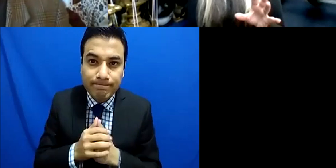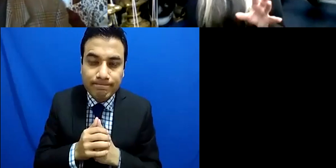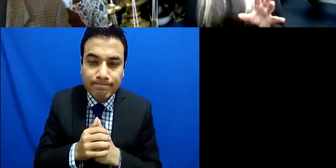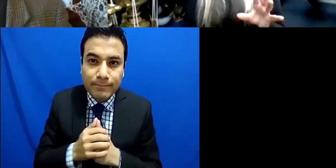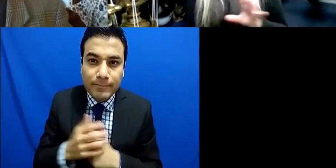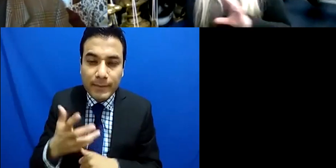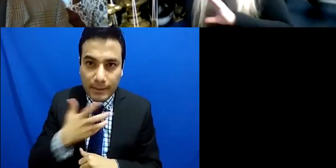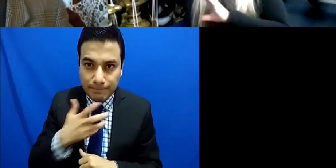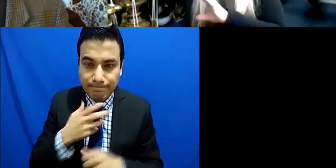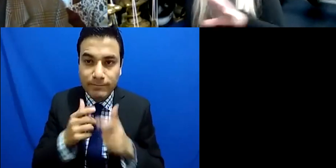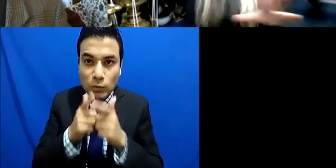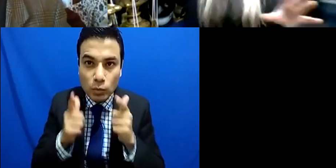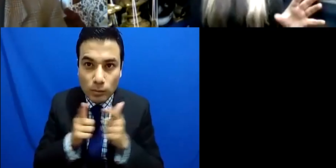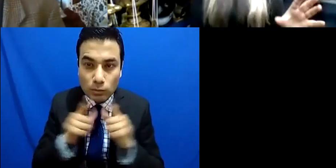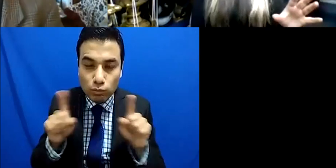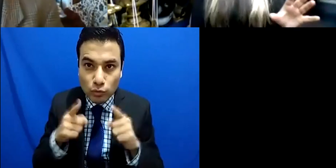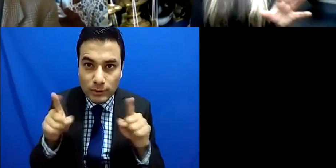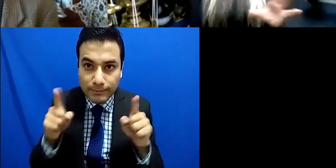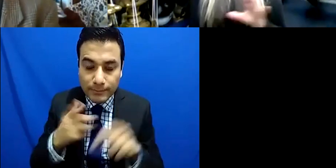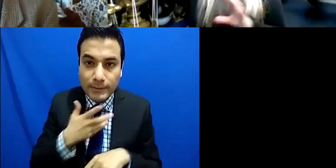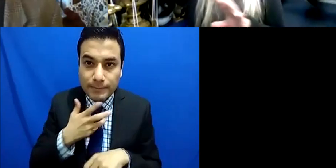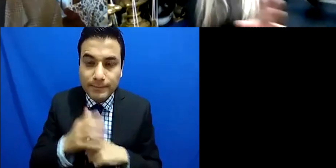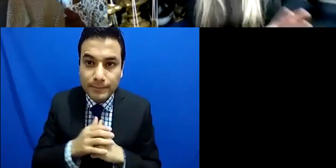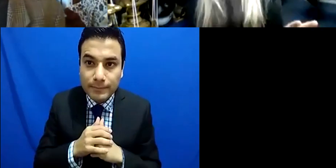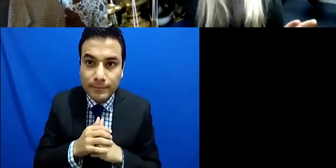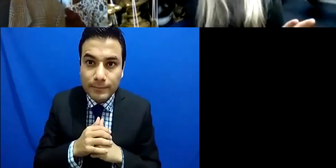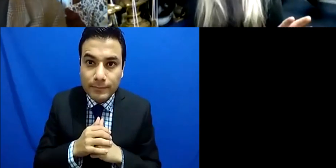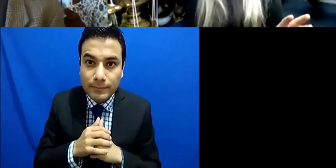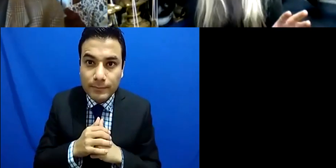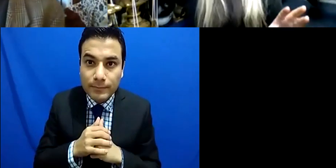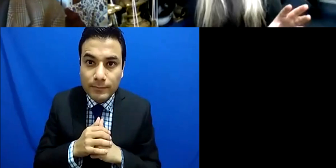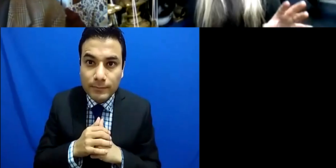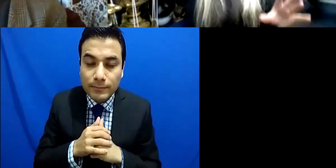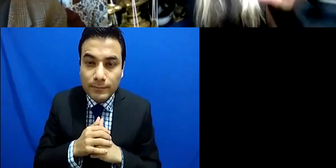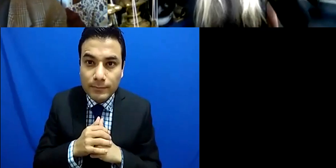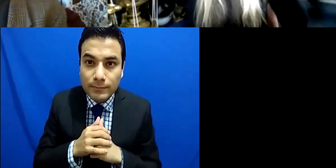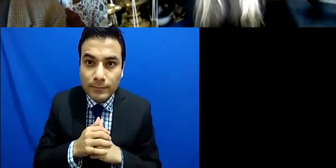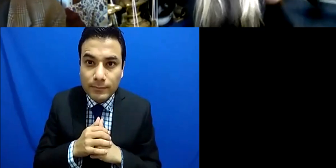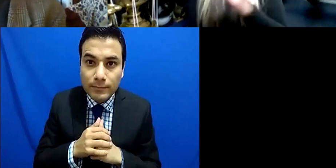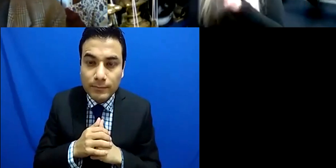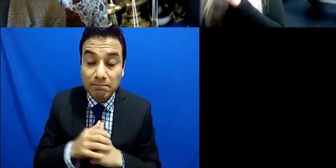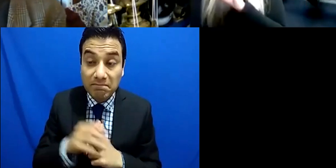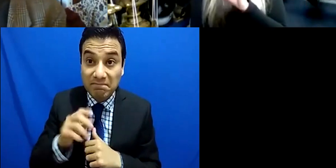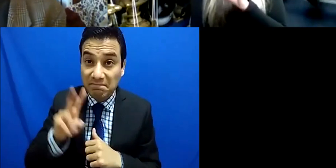accept any musician with lots of different challenges and so this is really advanced the